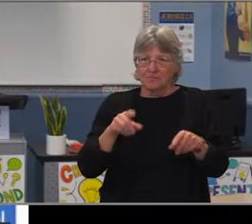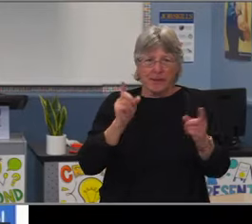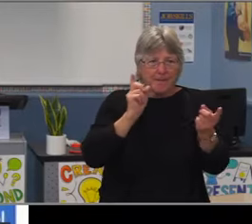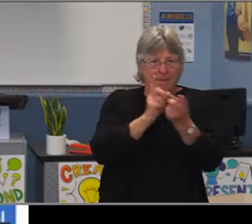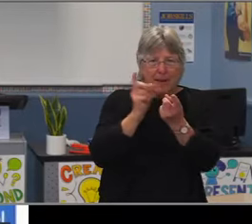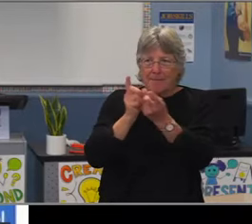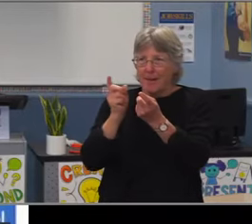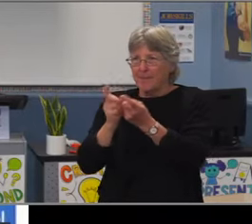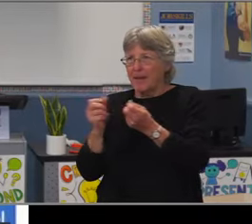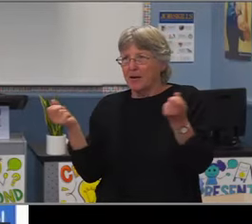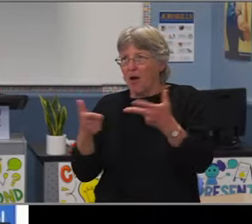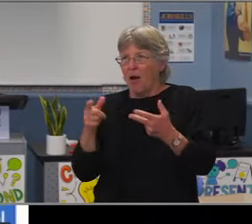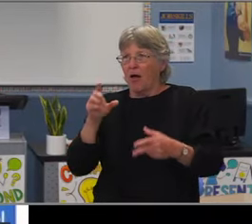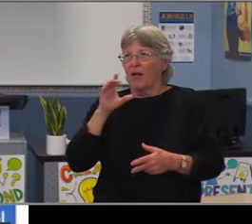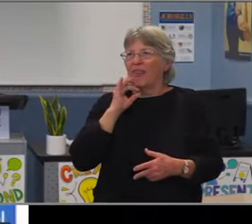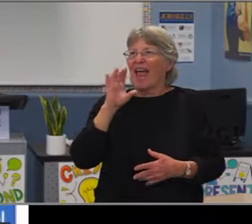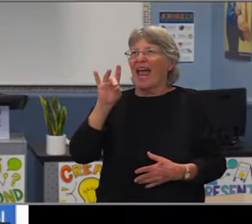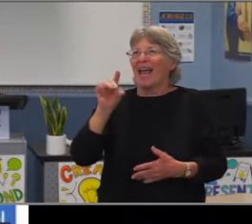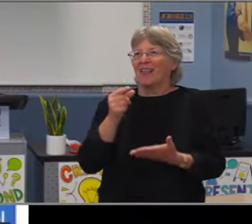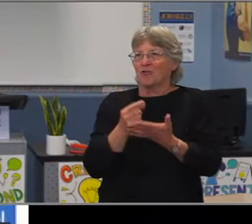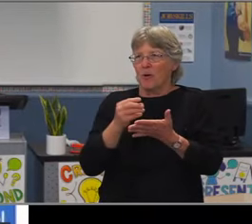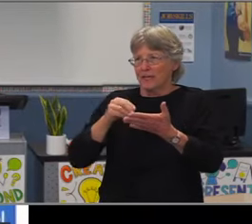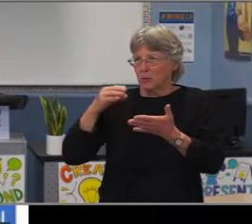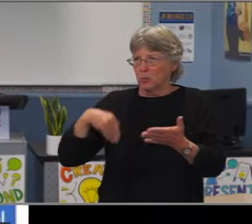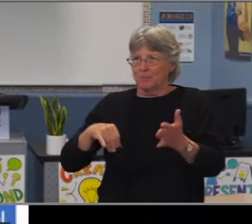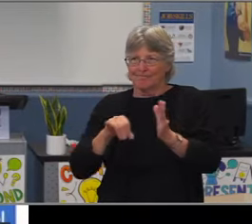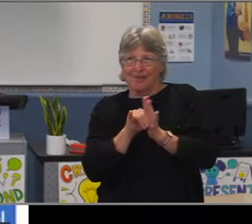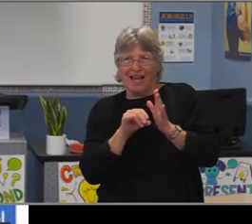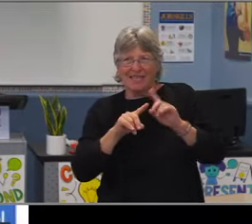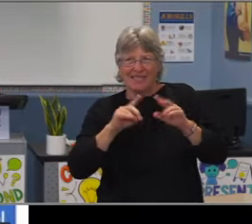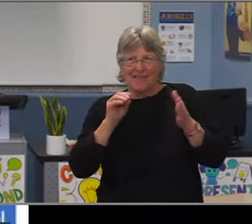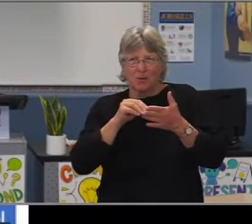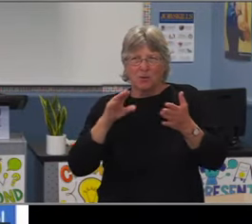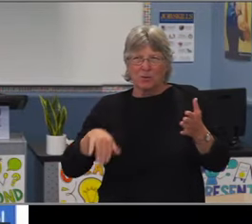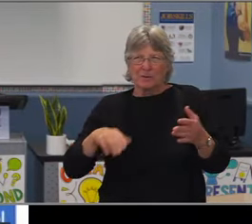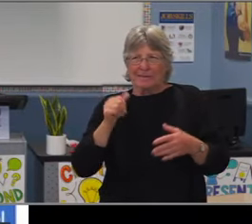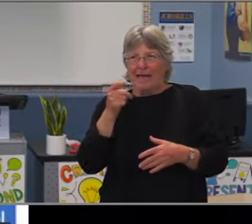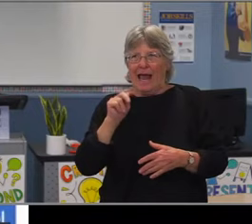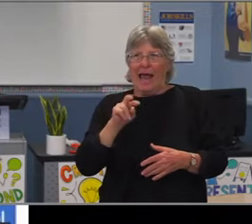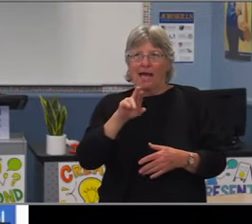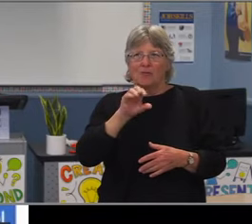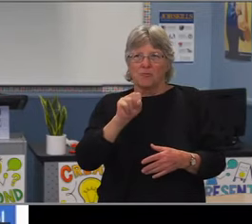So there was a steady decrease there that we need to address. So we need to work on our students' ability